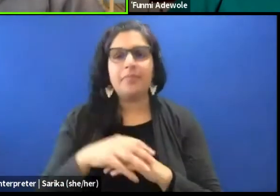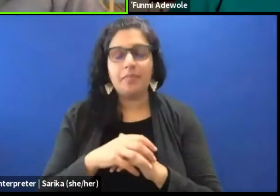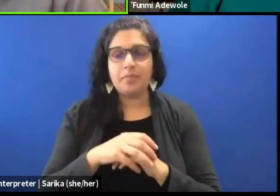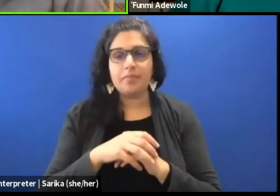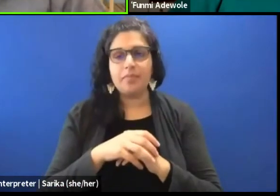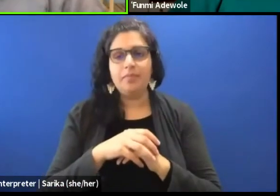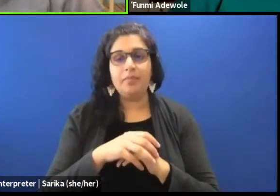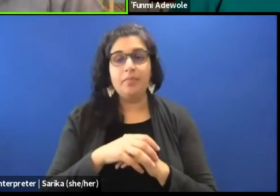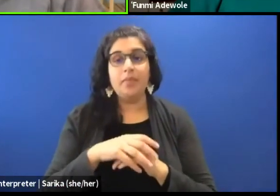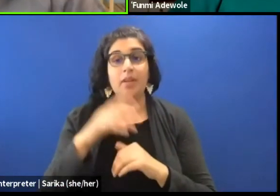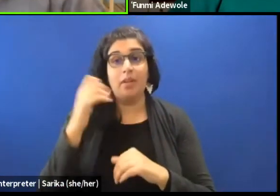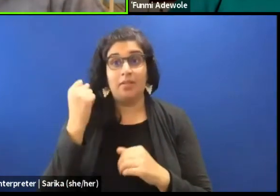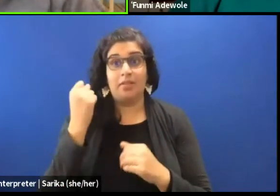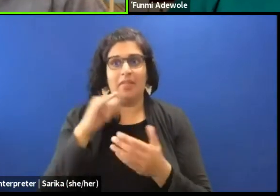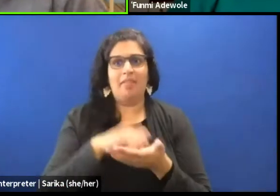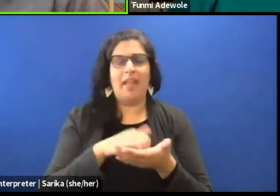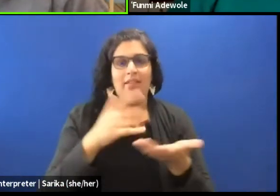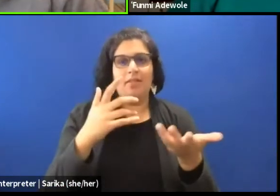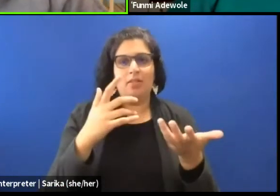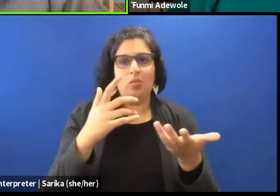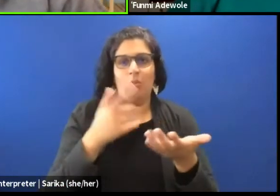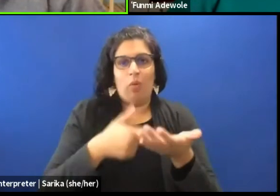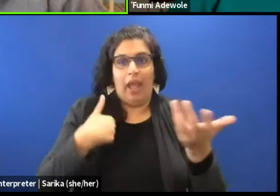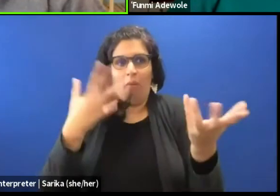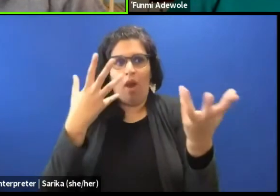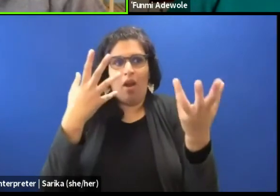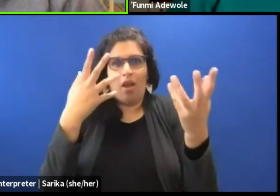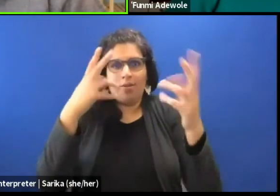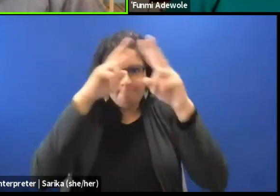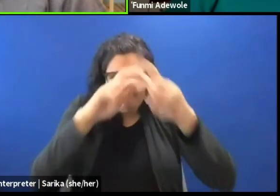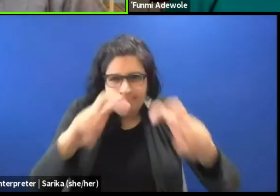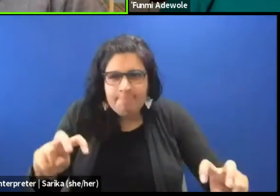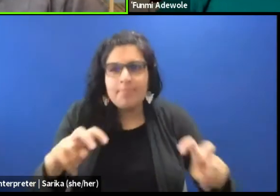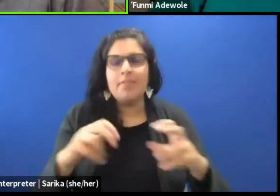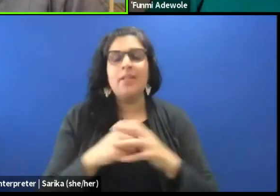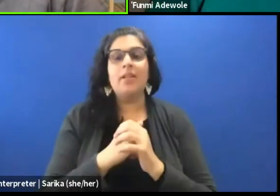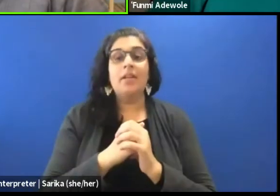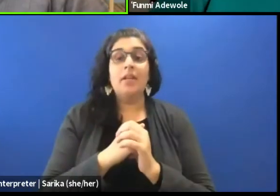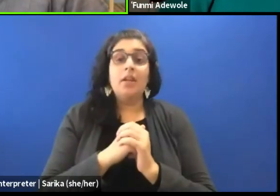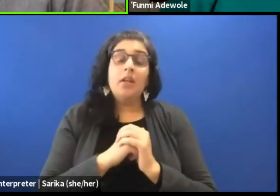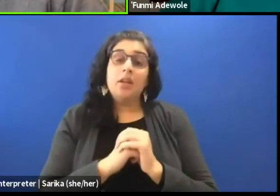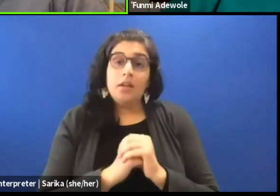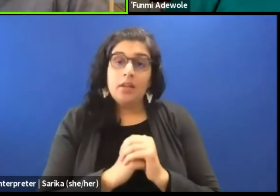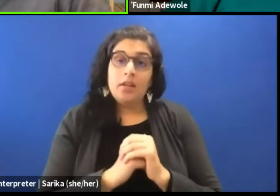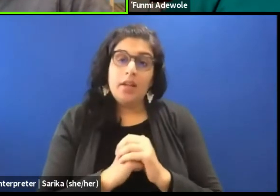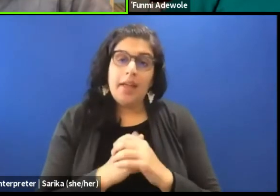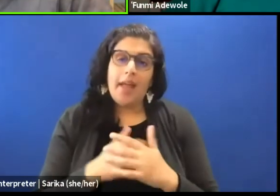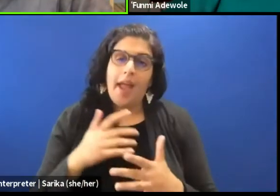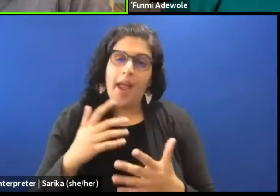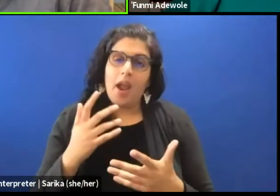Because that is what we are hoping to and tackle you know as we move forward in the series. Is that I think the first thing for us